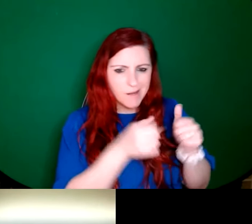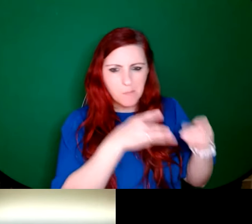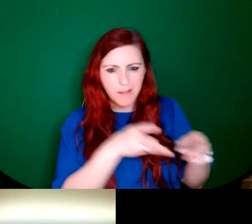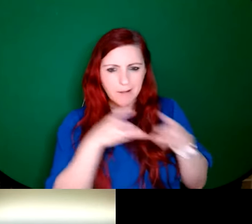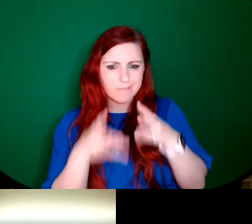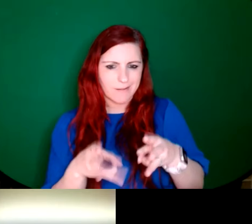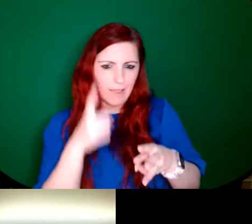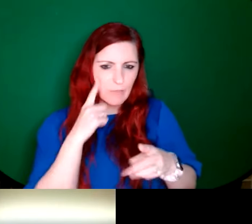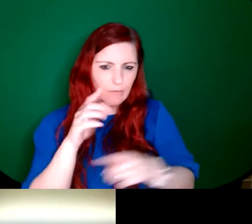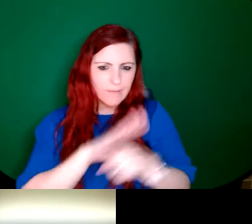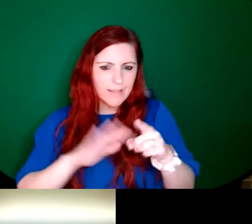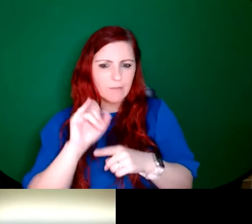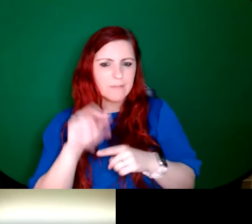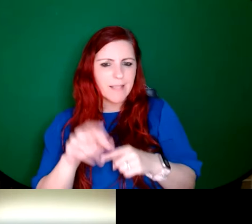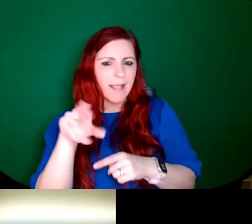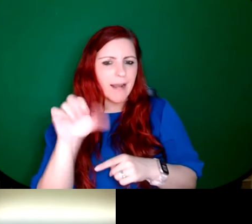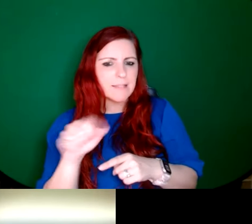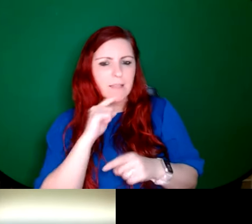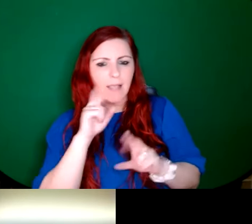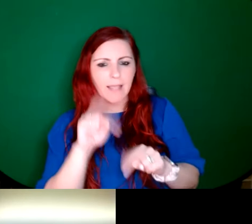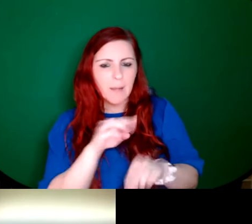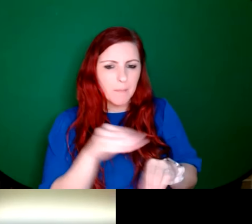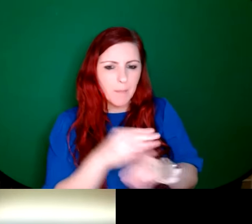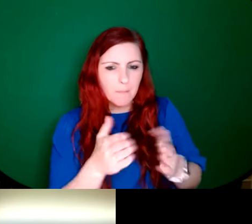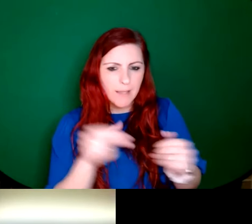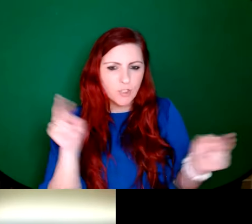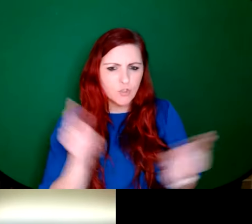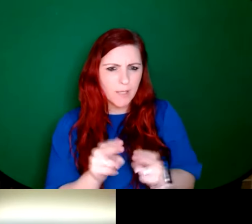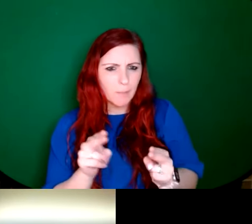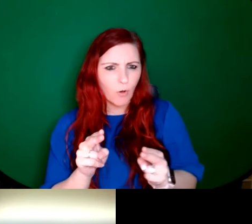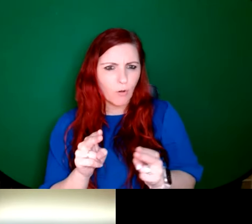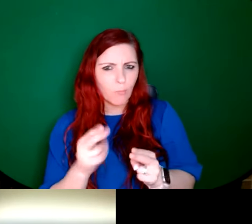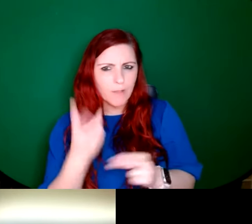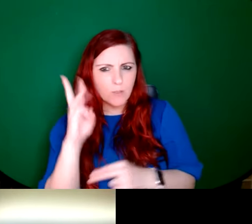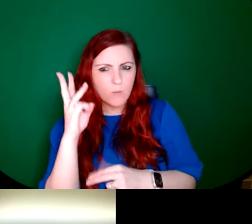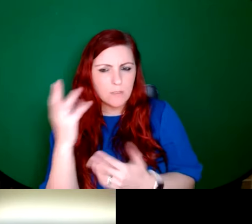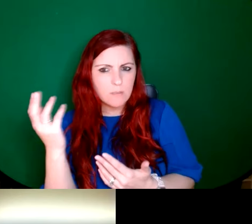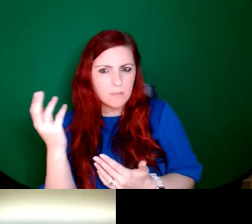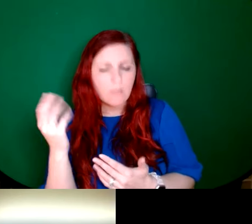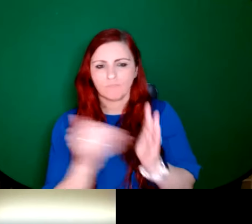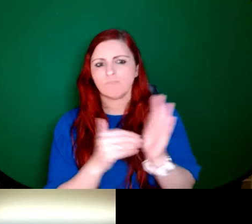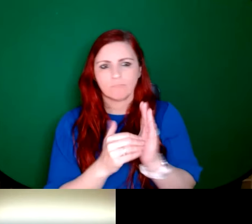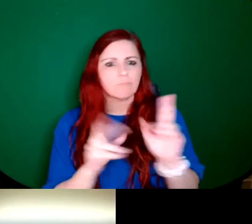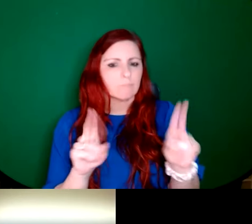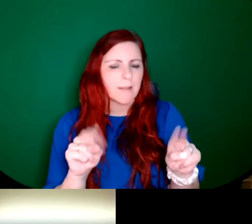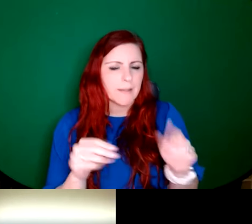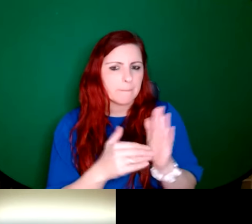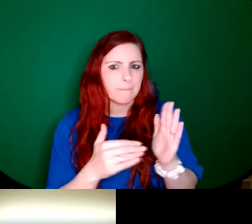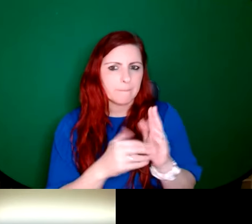and could people buy cheaper "off the rack" windows, so to speak? Joanne Drum: Great, that's really interesting. And speaking of materials, Sandra was wondering where were the Irish artists obtaining their glass?